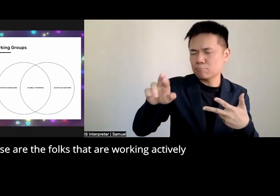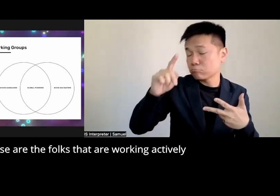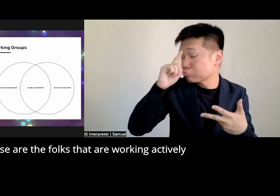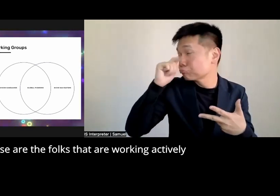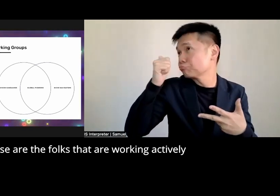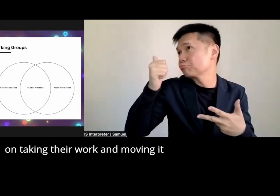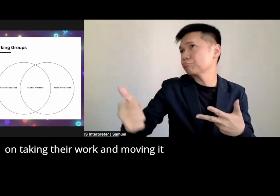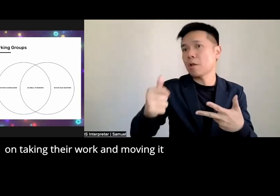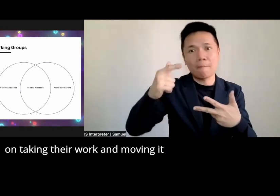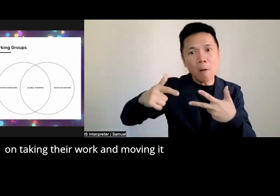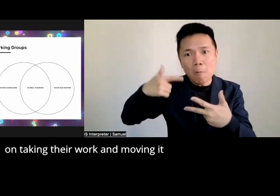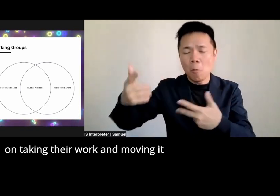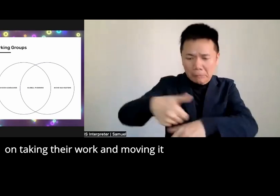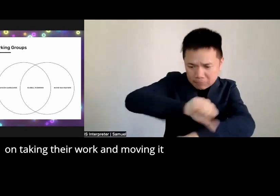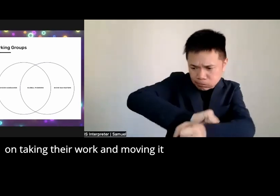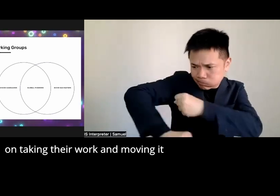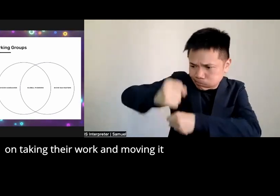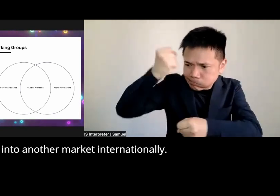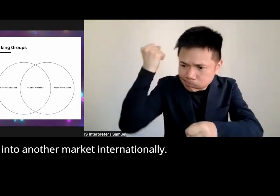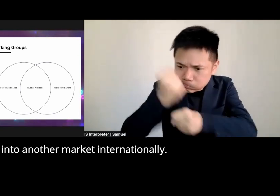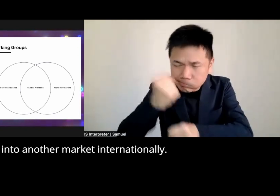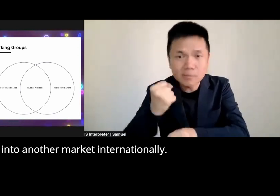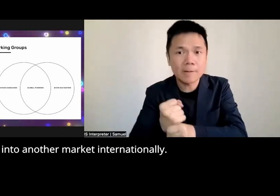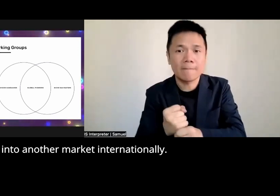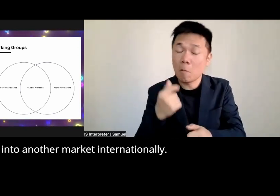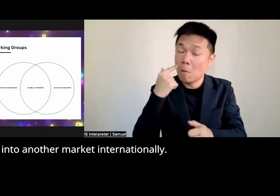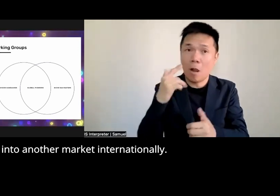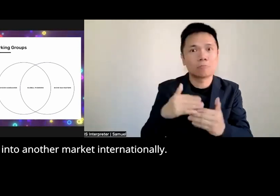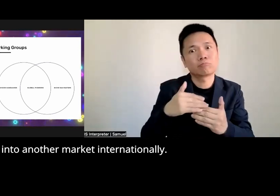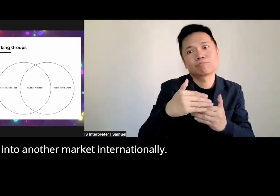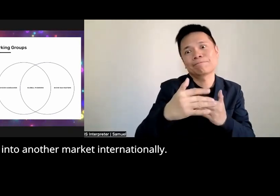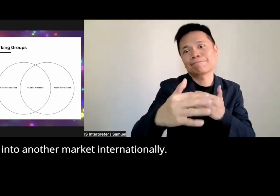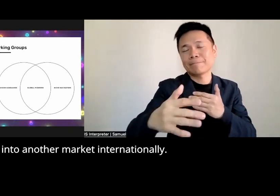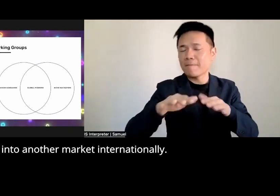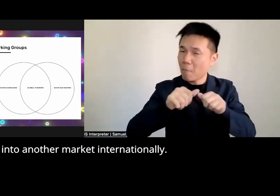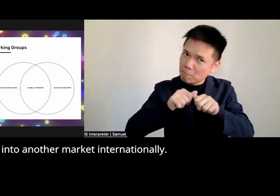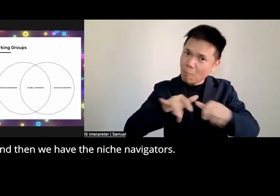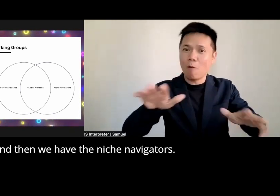actively on taking their work and moving it into another Market uh internationally and then we